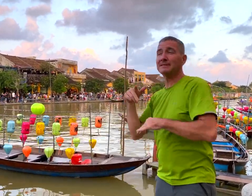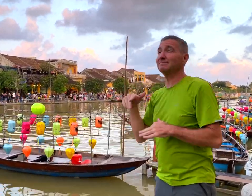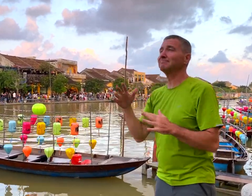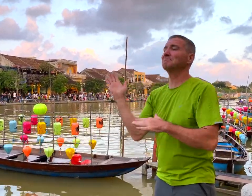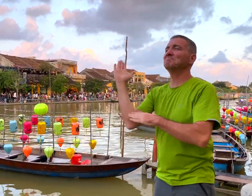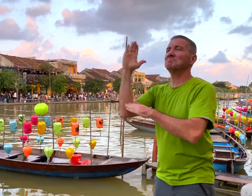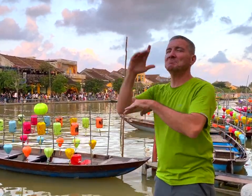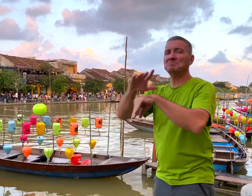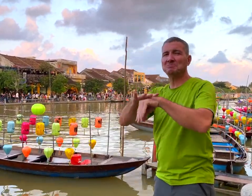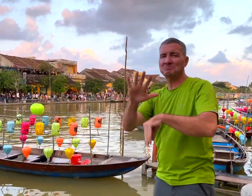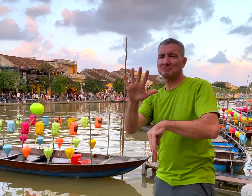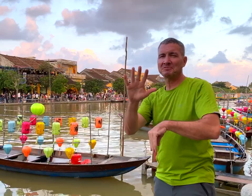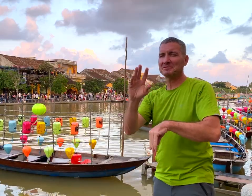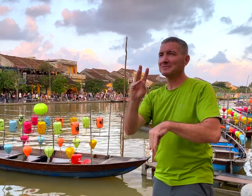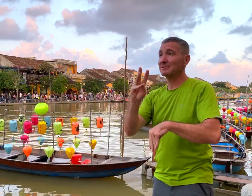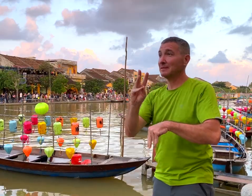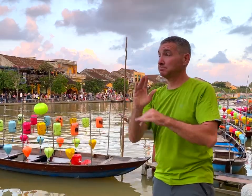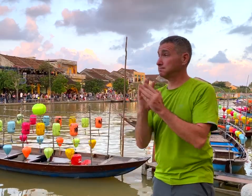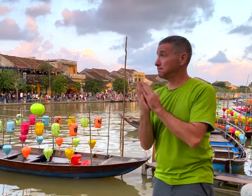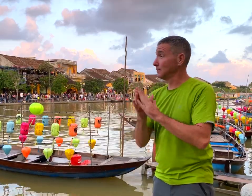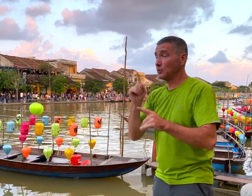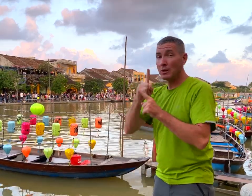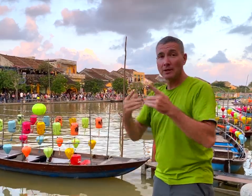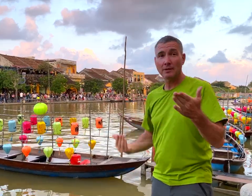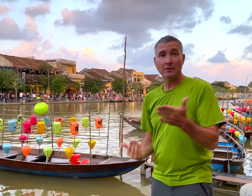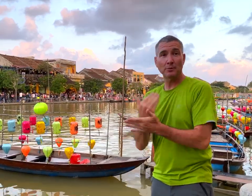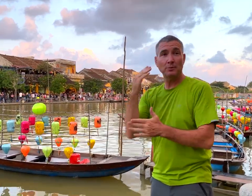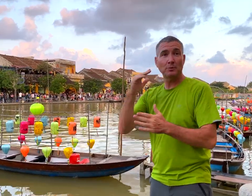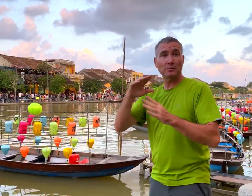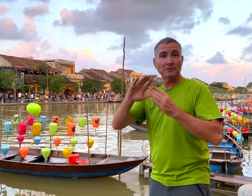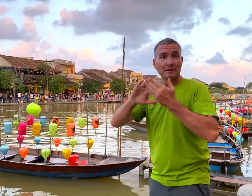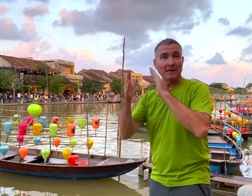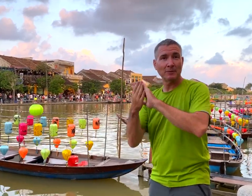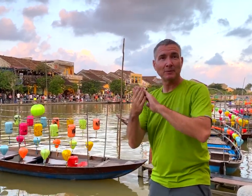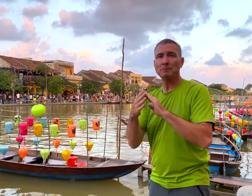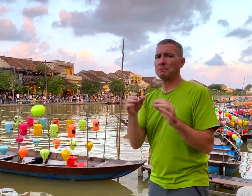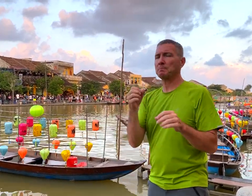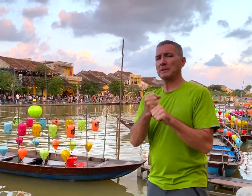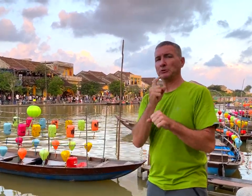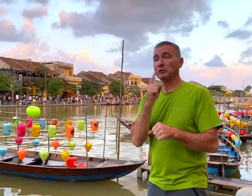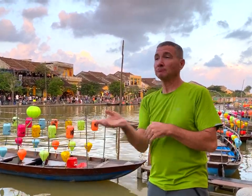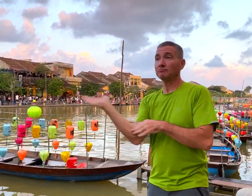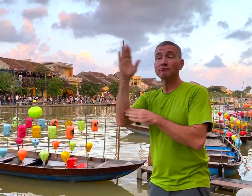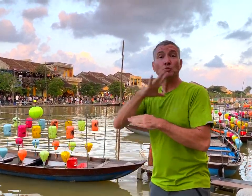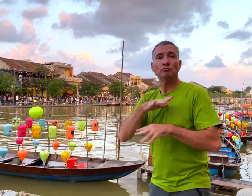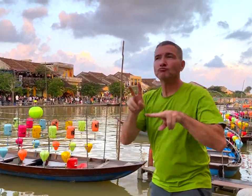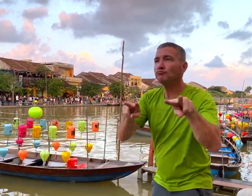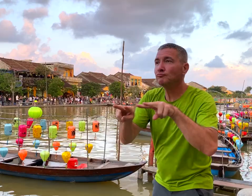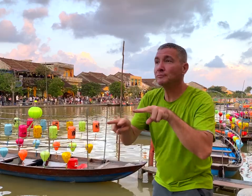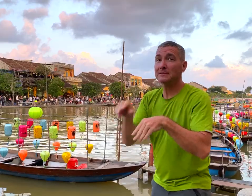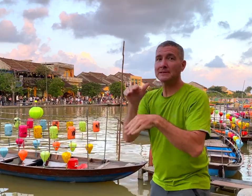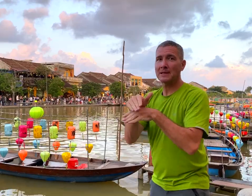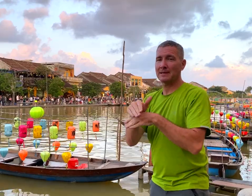After time past 5 in the afternoon, more people coming here. The old town transforms into a new town. Make sure is that you shopping around the old town.